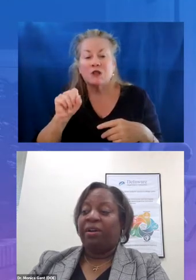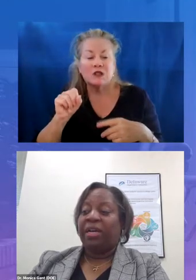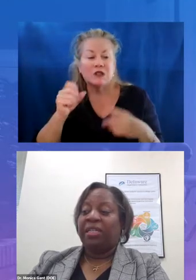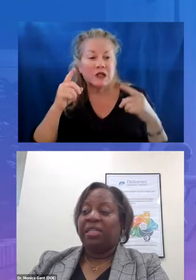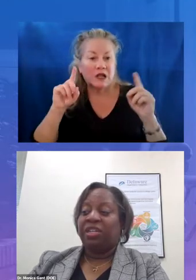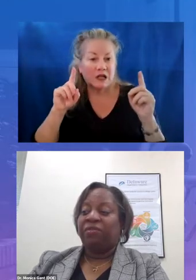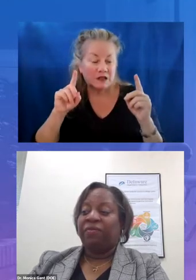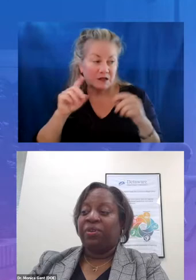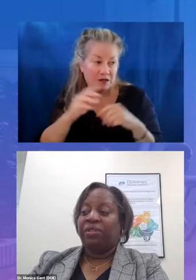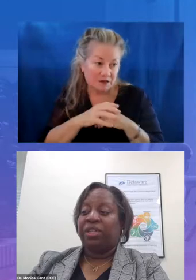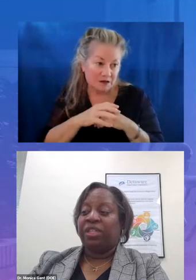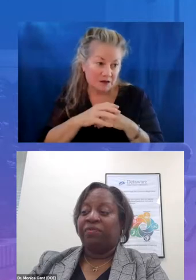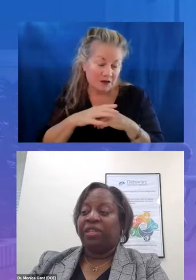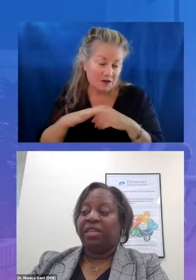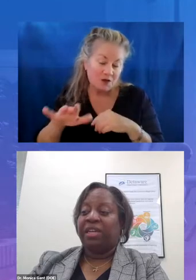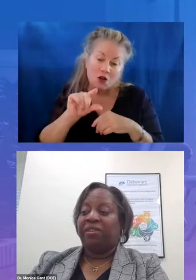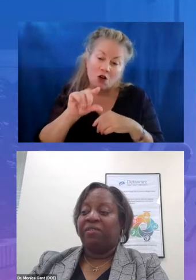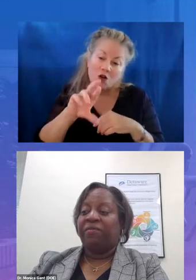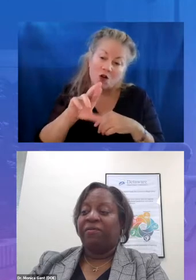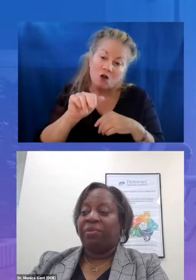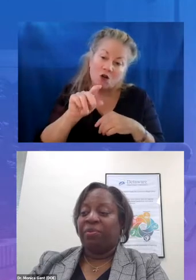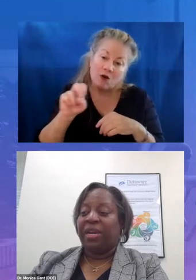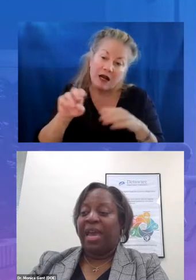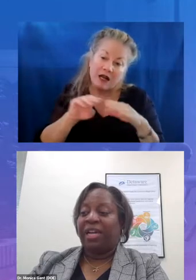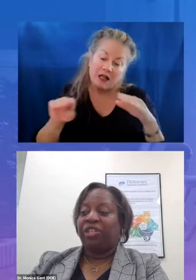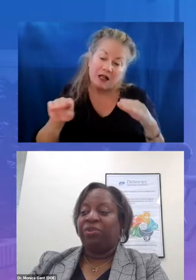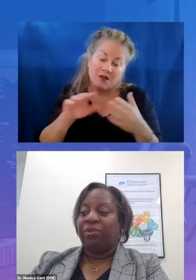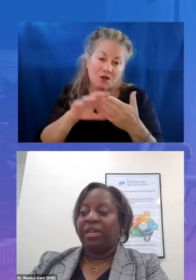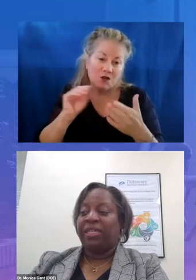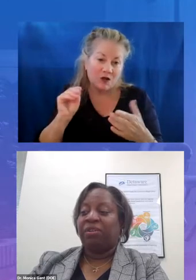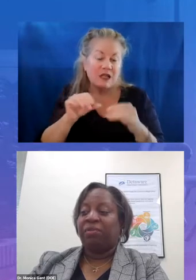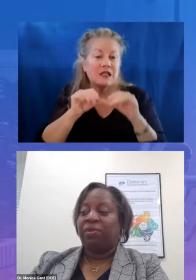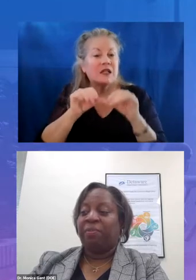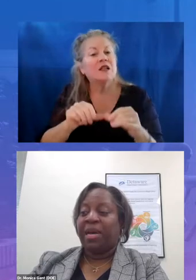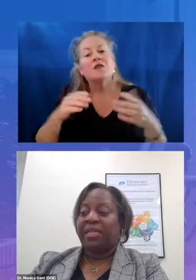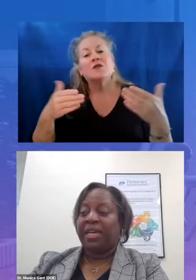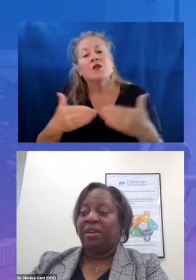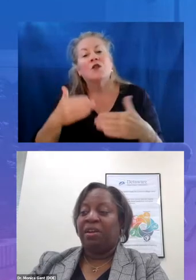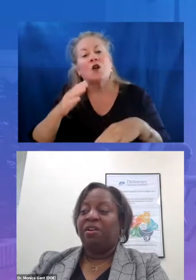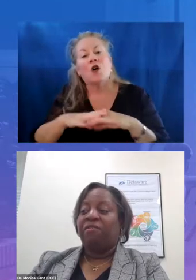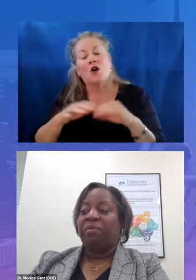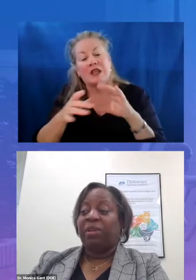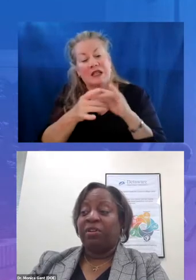continued focus on shifting the narrative through an action-oriented growth mindset from learning